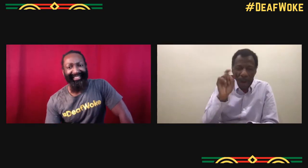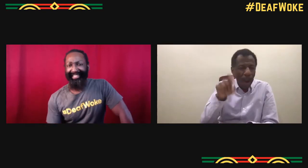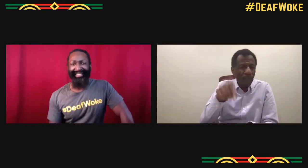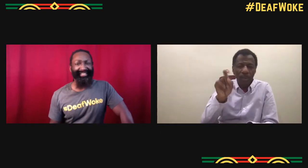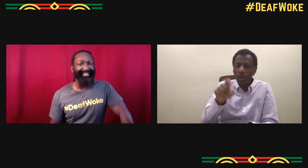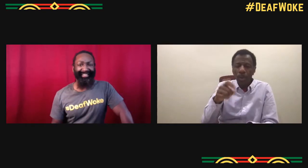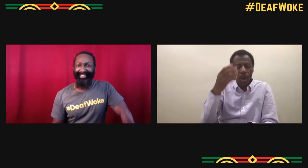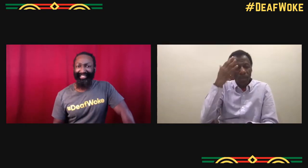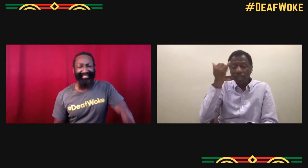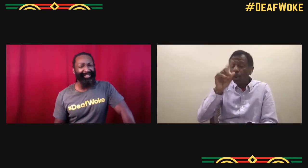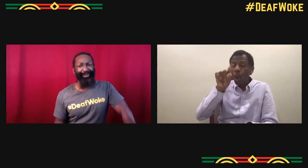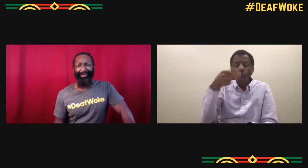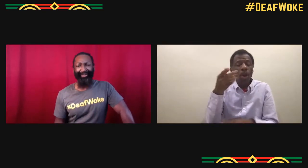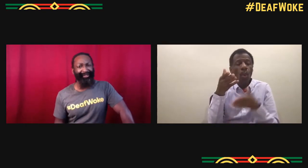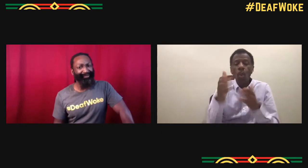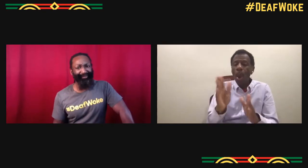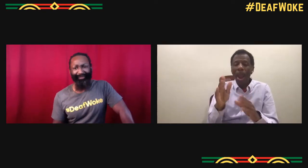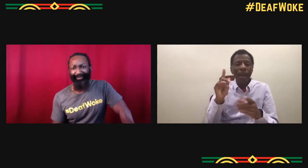on the creative aspect.